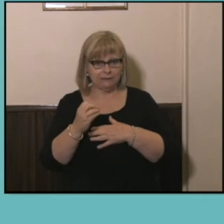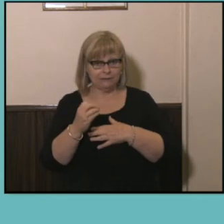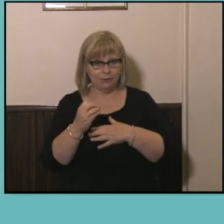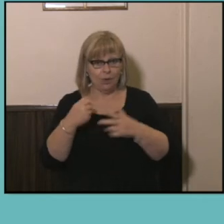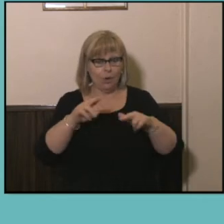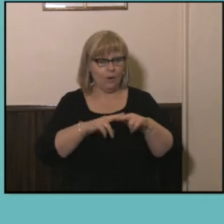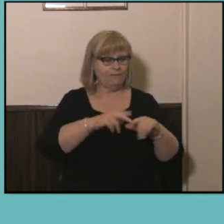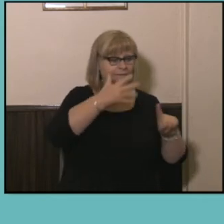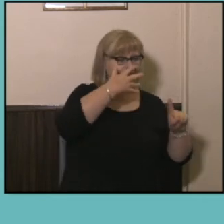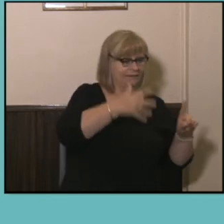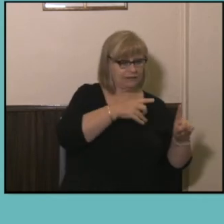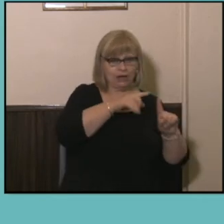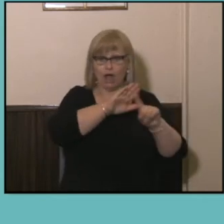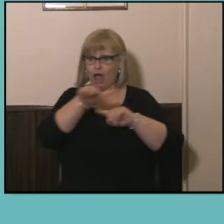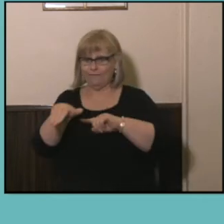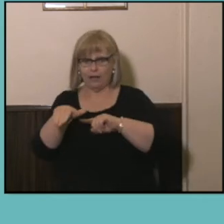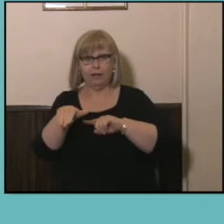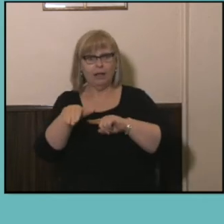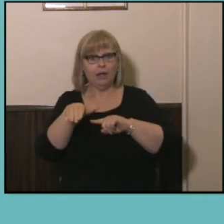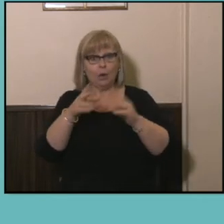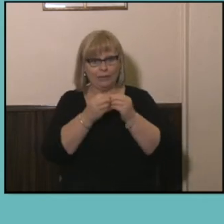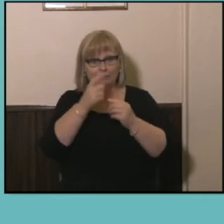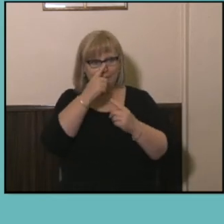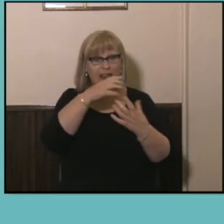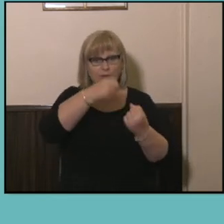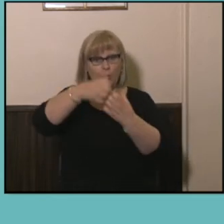years and overpopulation with the qualification, which is absolutely found